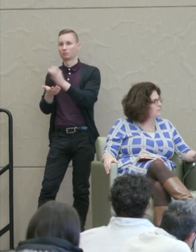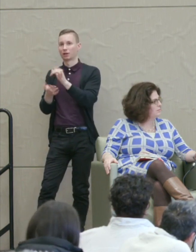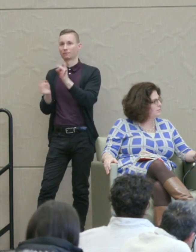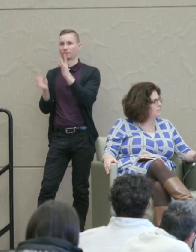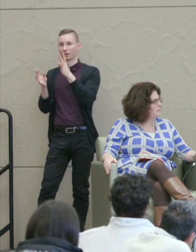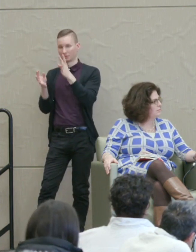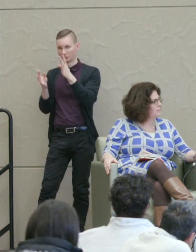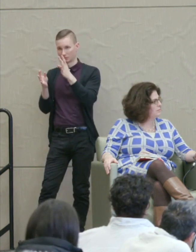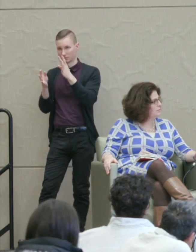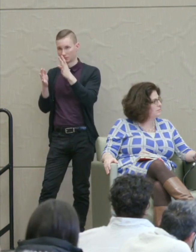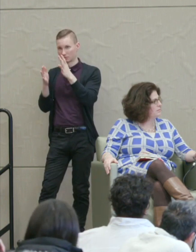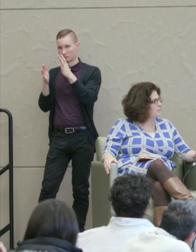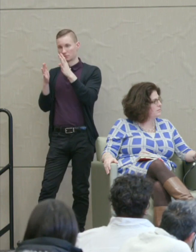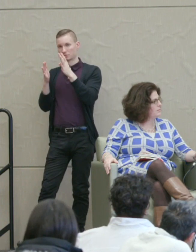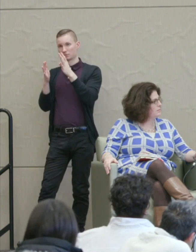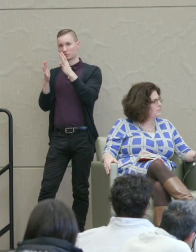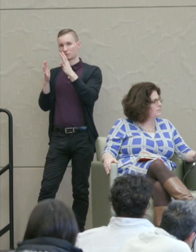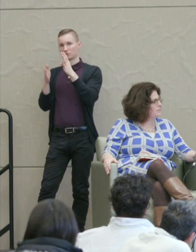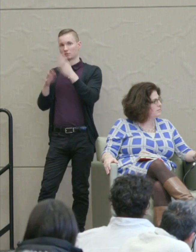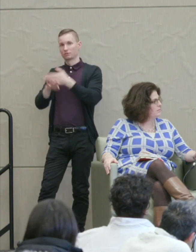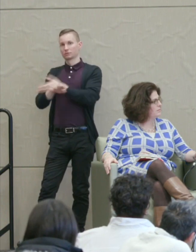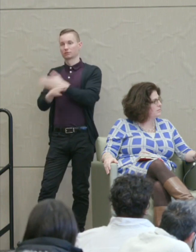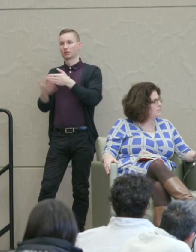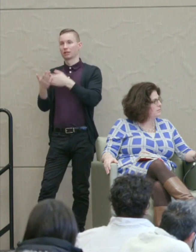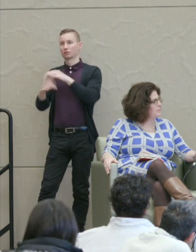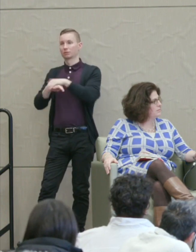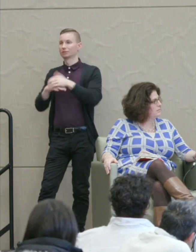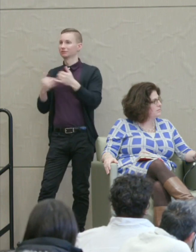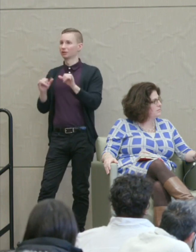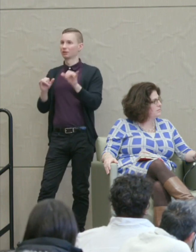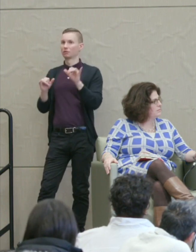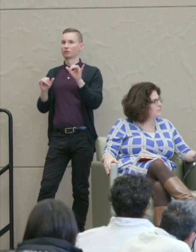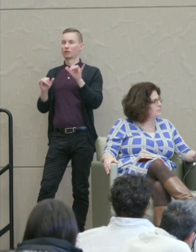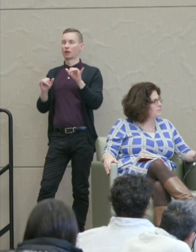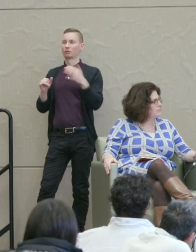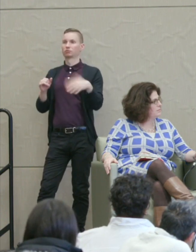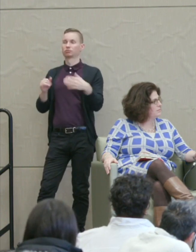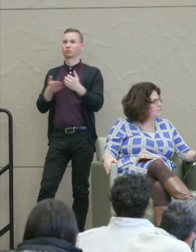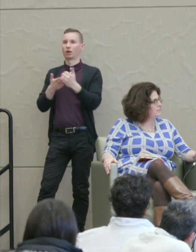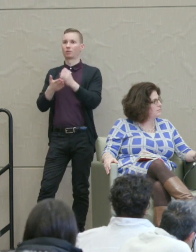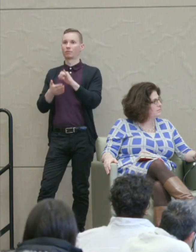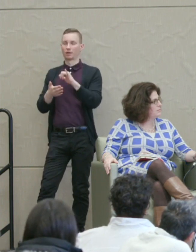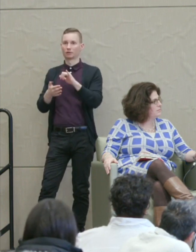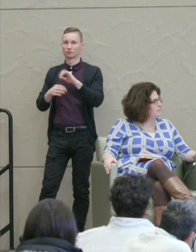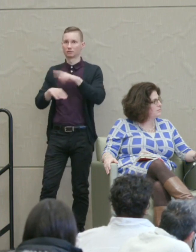it was a tremendous boon to that nation because they got a chance to start.